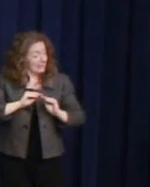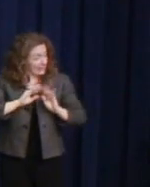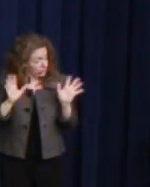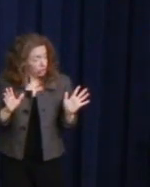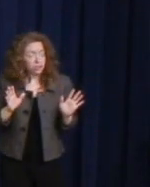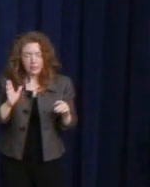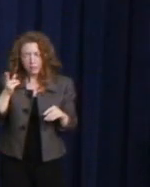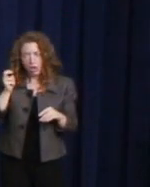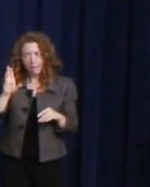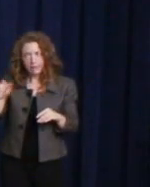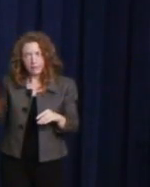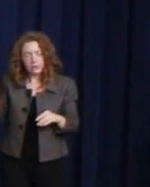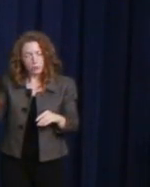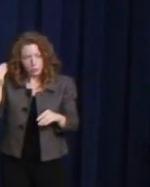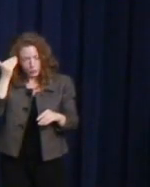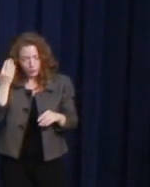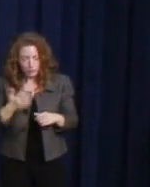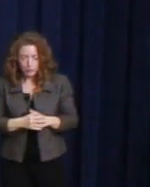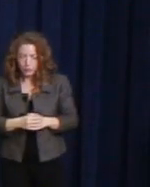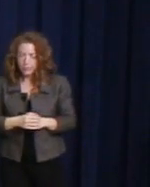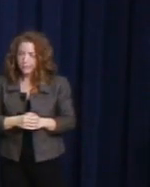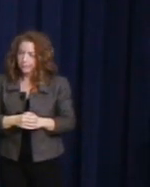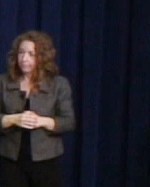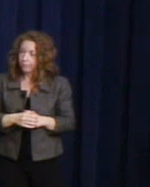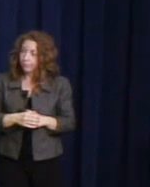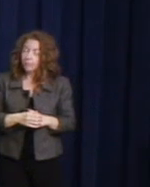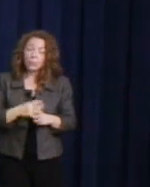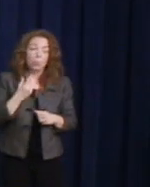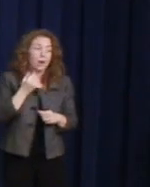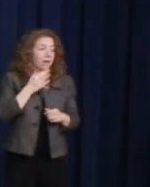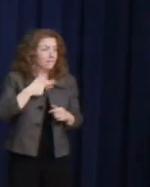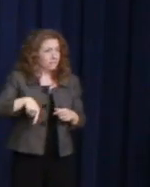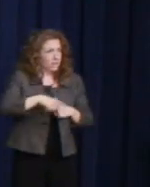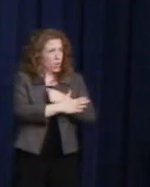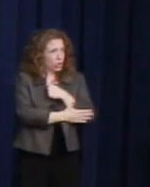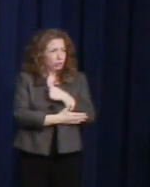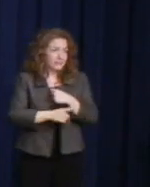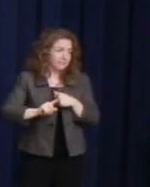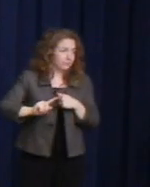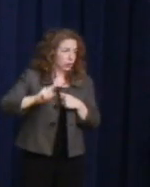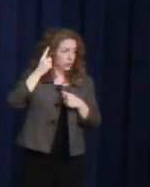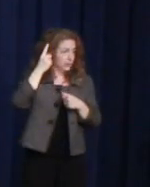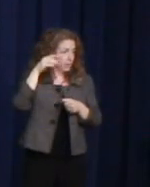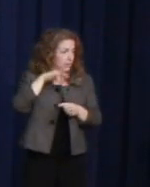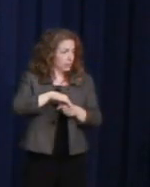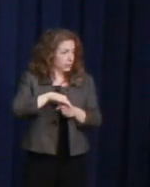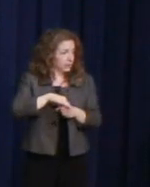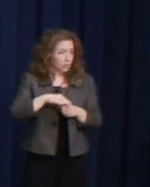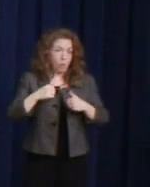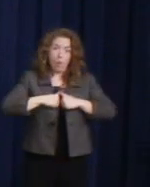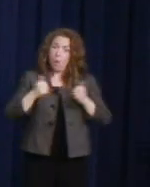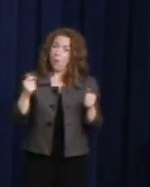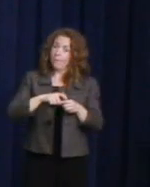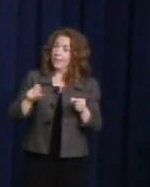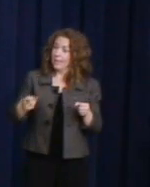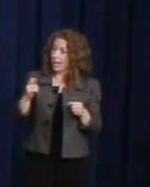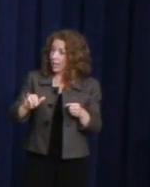As one of the nation's first openly gay elected officials, he lived with the threat of death every day.